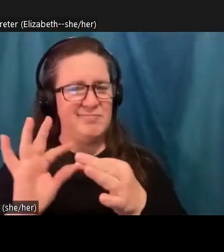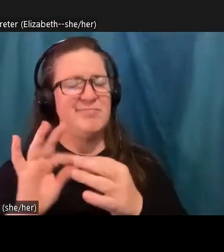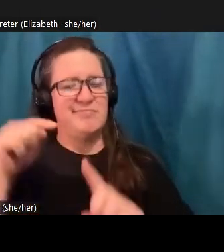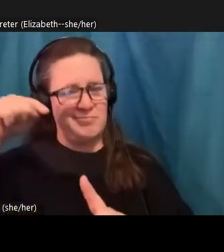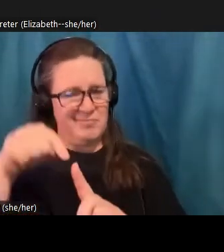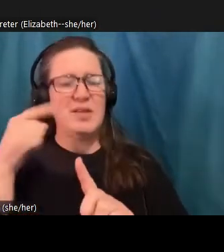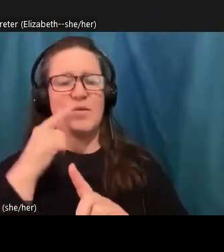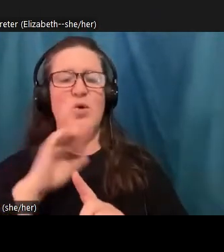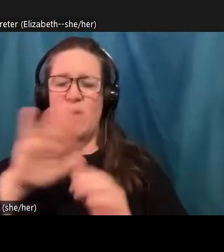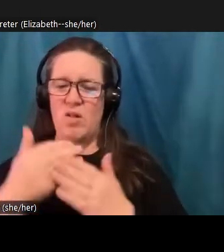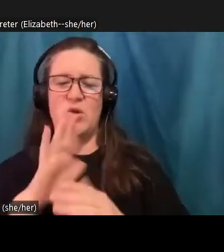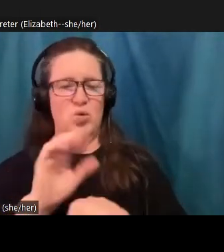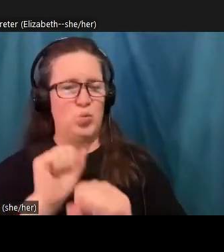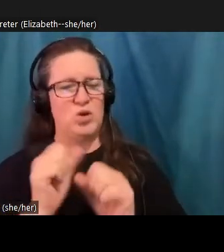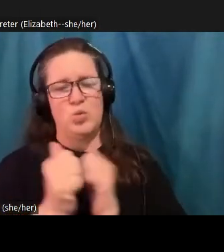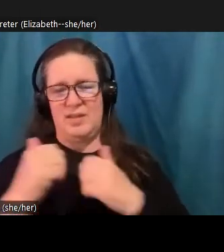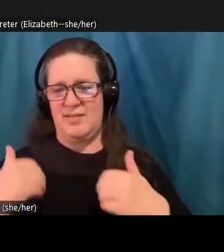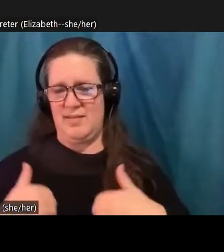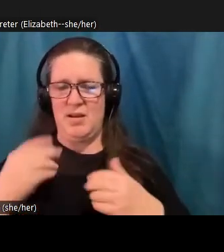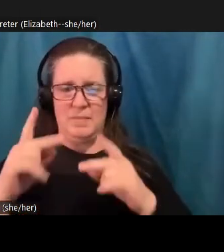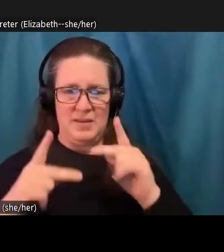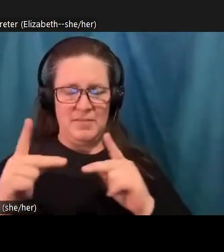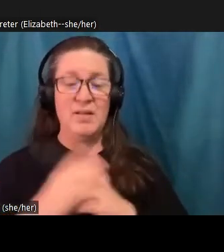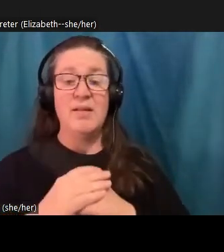from a sense of compassion and desire for justice. And there